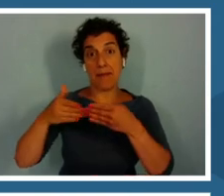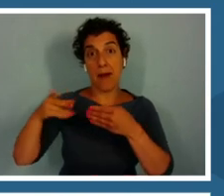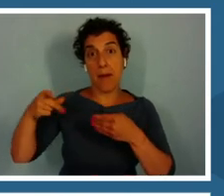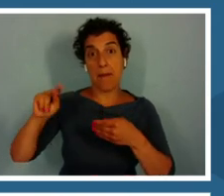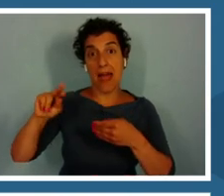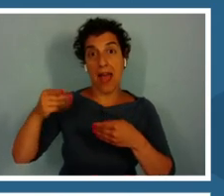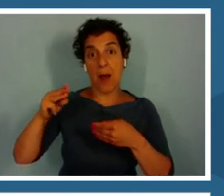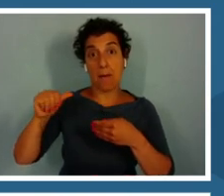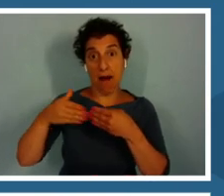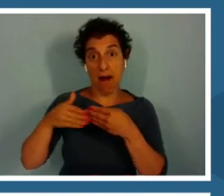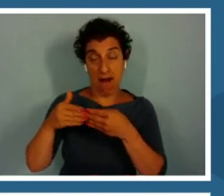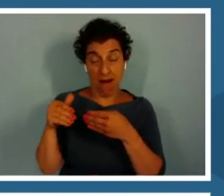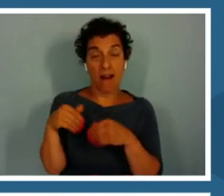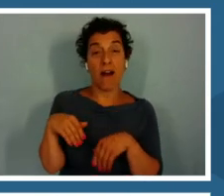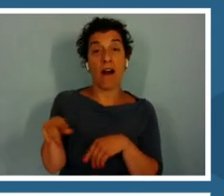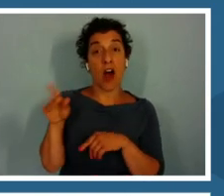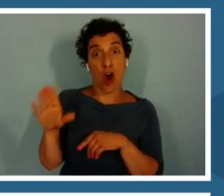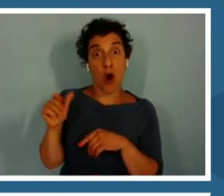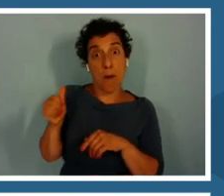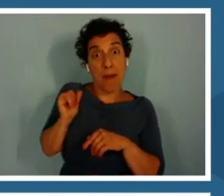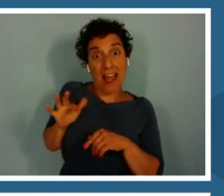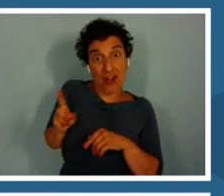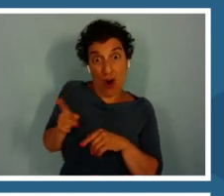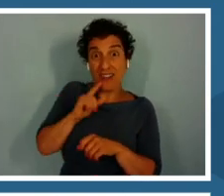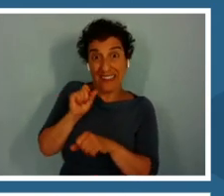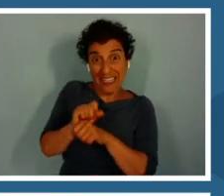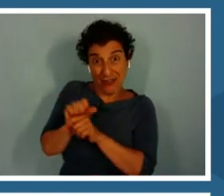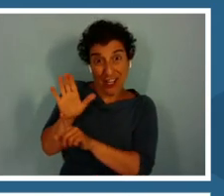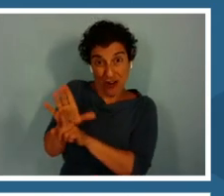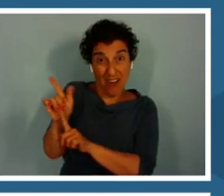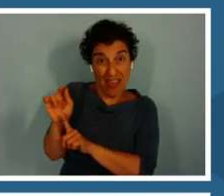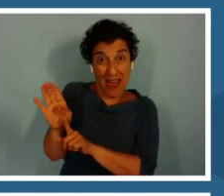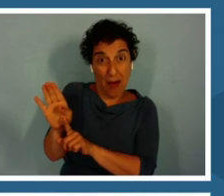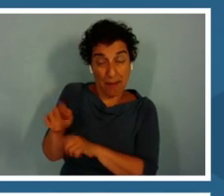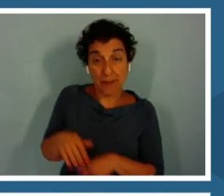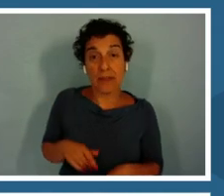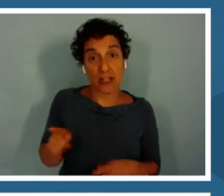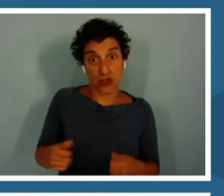Her backyard is literally her laboratory and she has made a career out of studying these